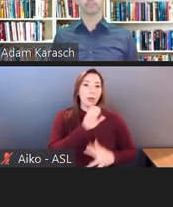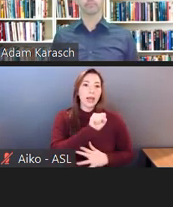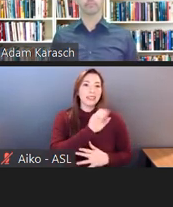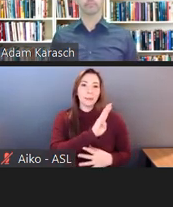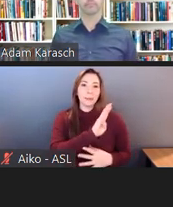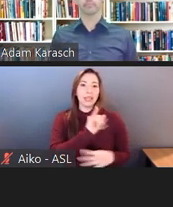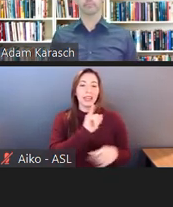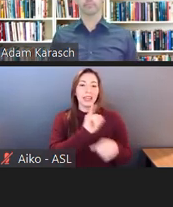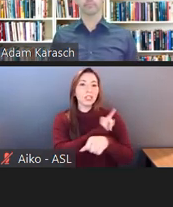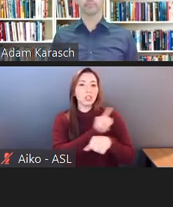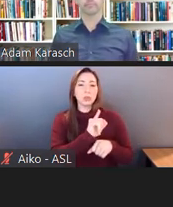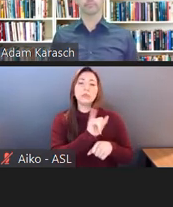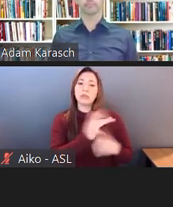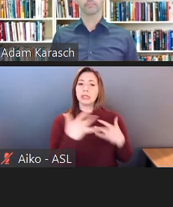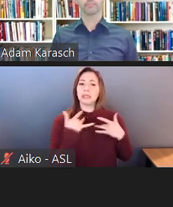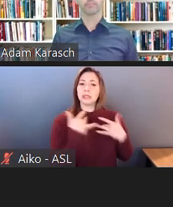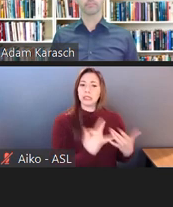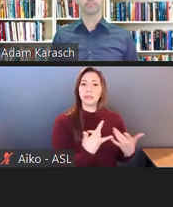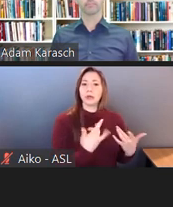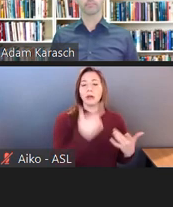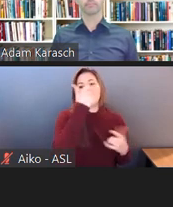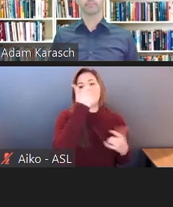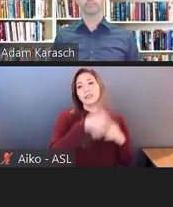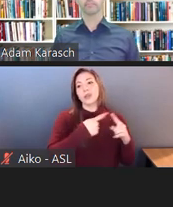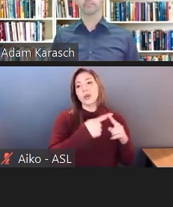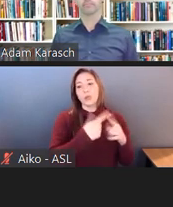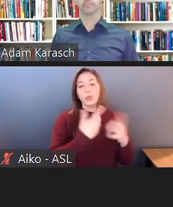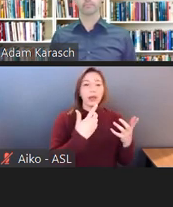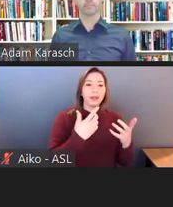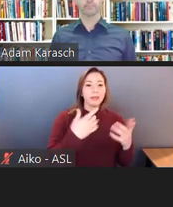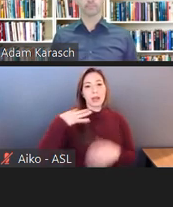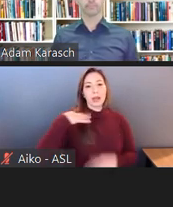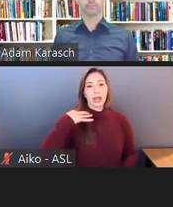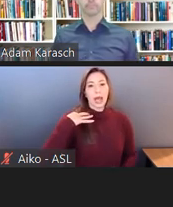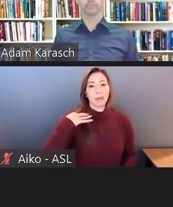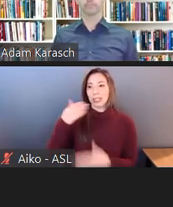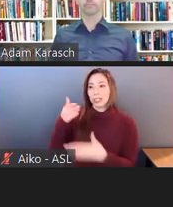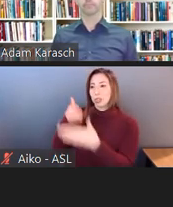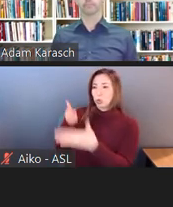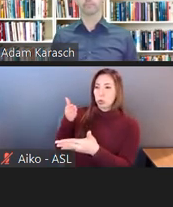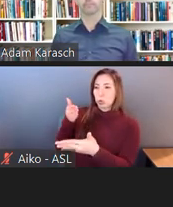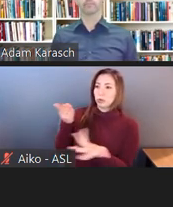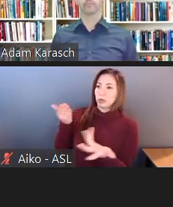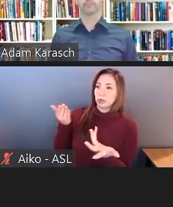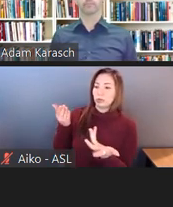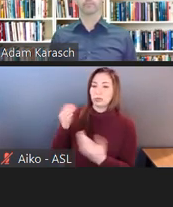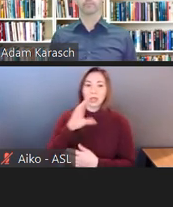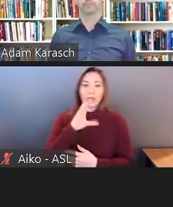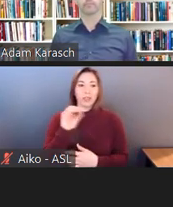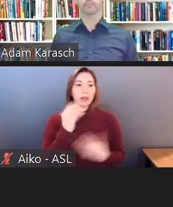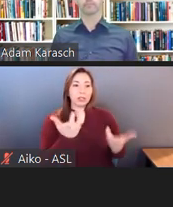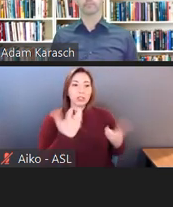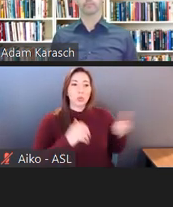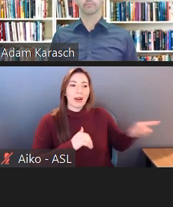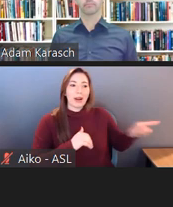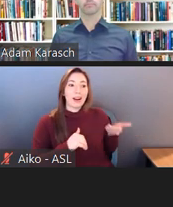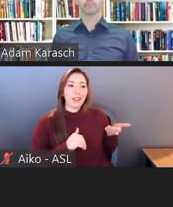That usually by the time employees or applicants sue the company, the company doesn't want them, and they don't want to go to the company.